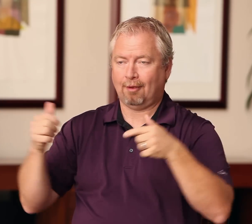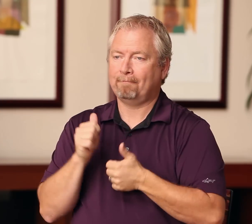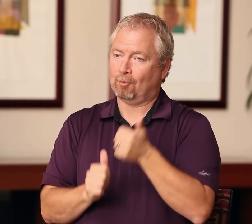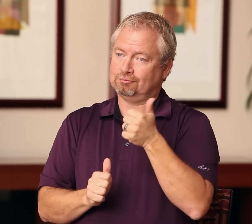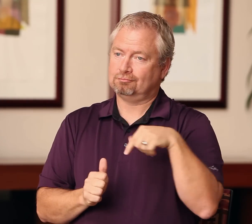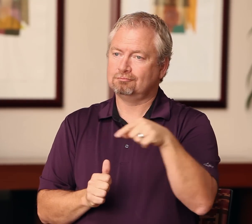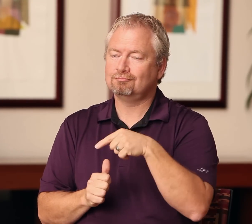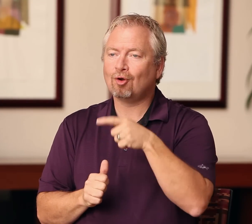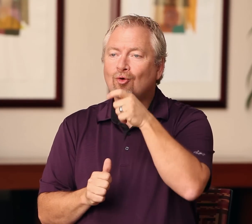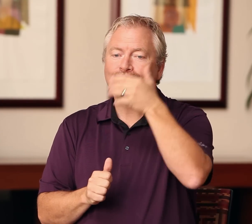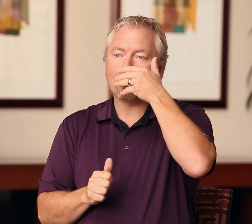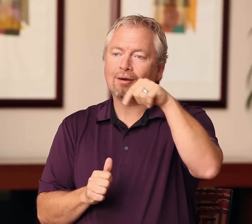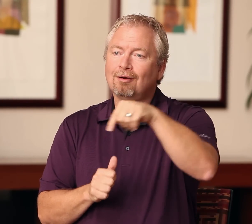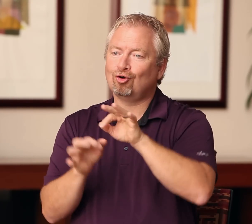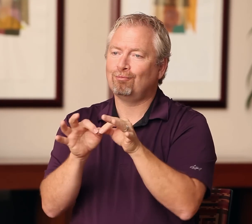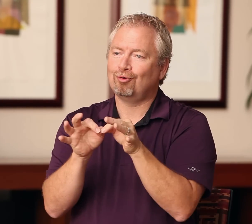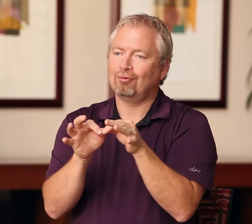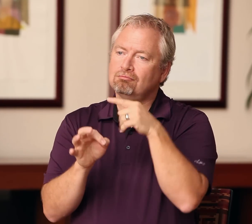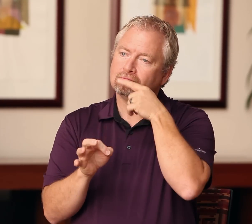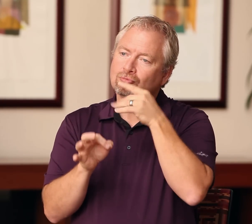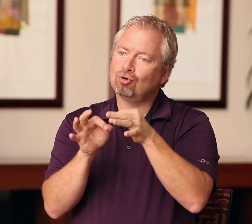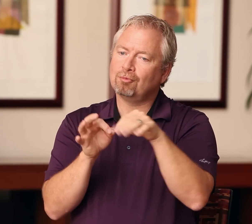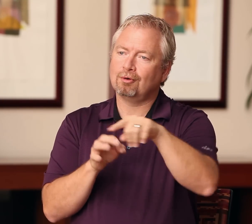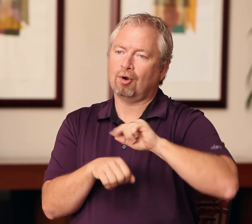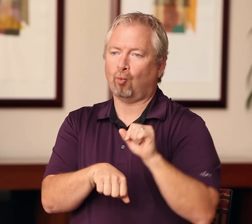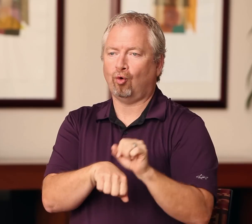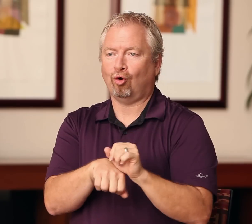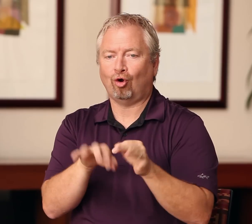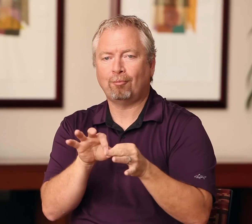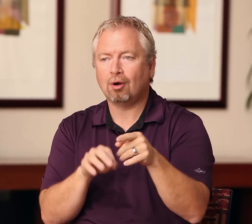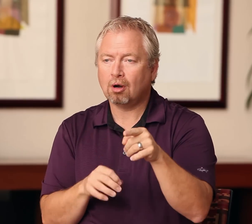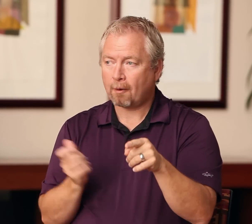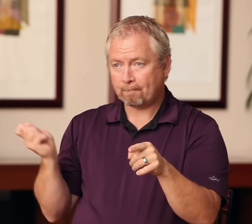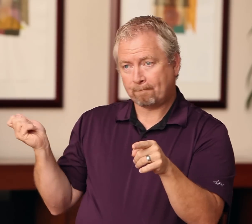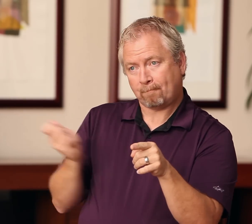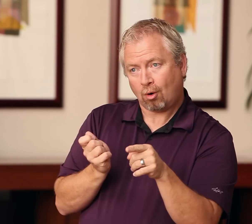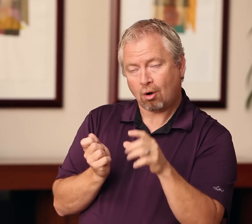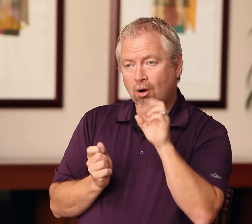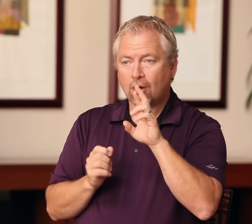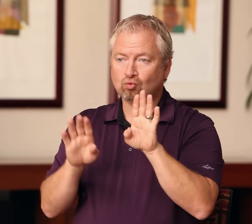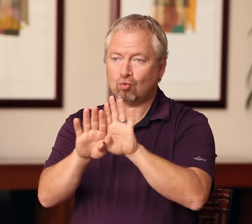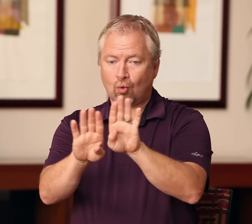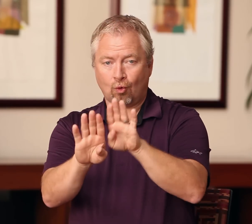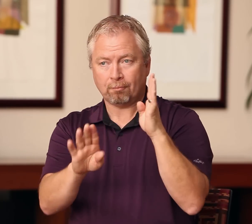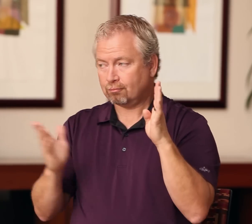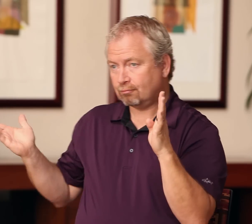Most people at the front line of the industry are hearing, working interpreters. They do not pull in CDIs, or help open the door for CDIs.